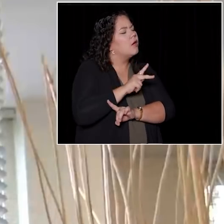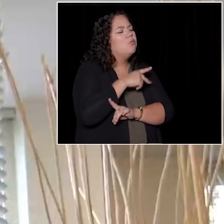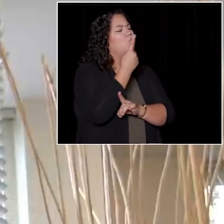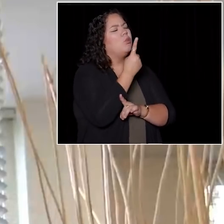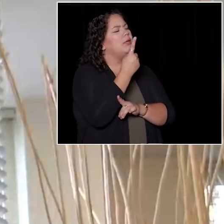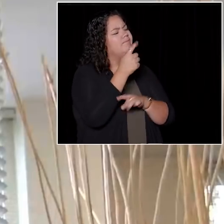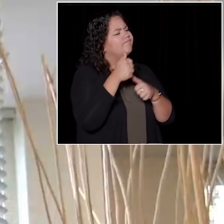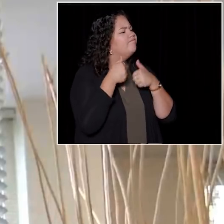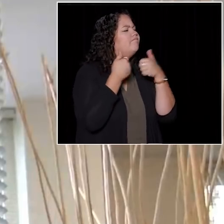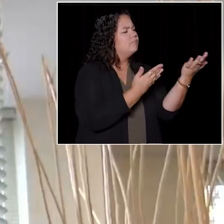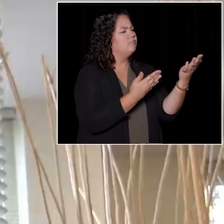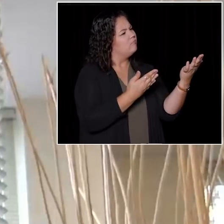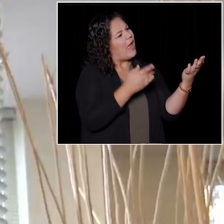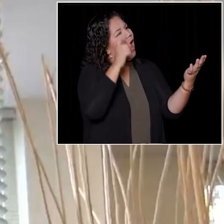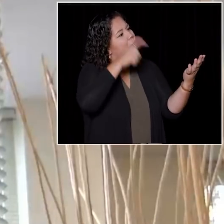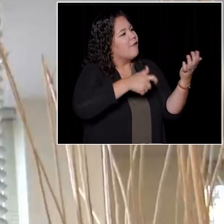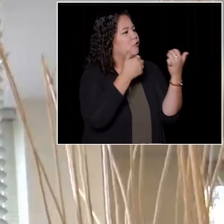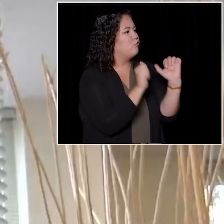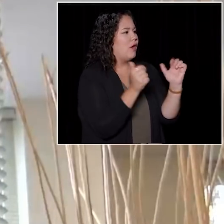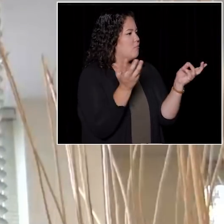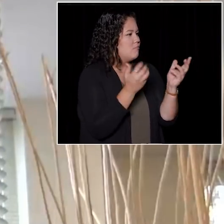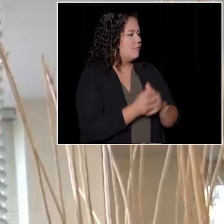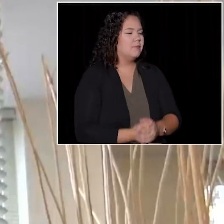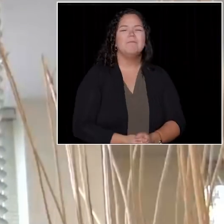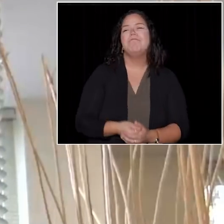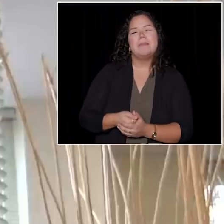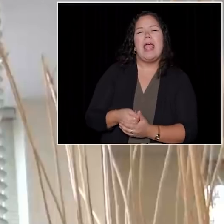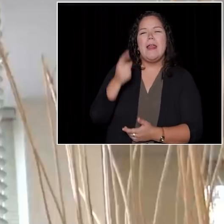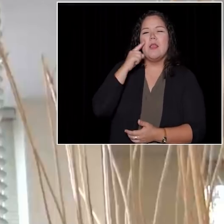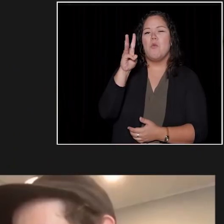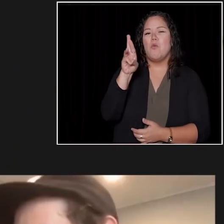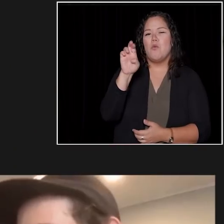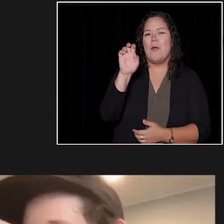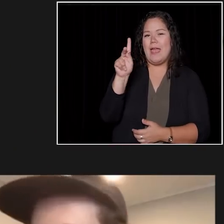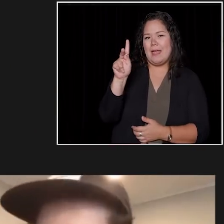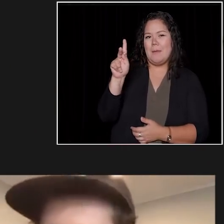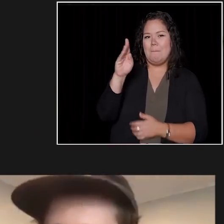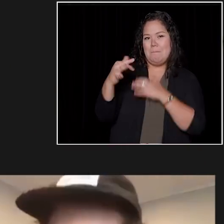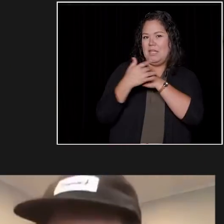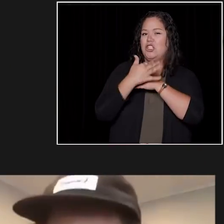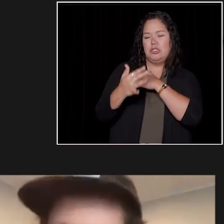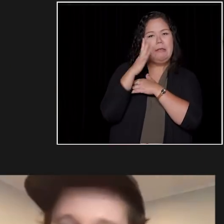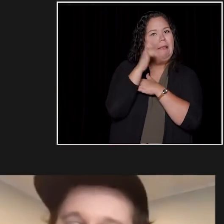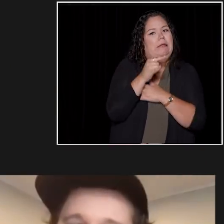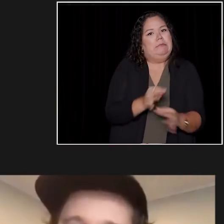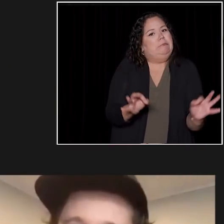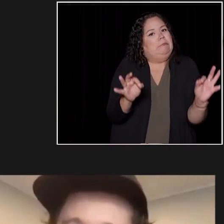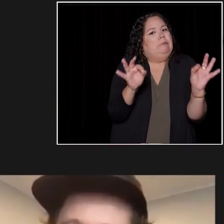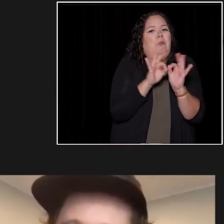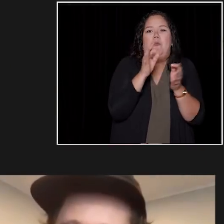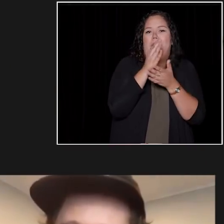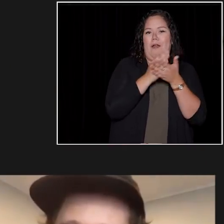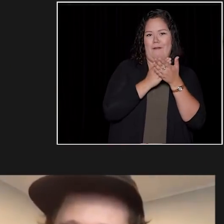what is the number one thing that you recommend that they must experience? I think that that is an integral part of UBC experience